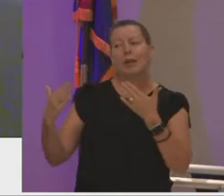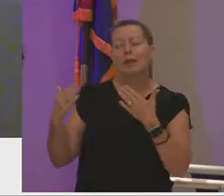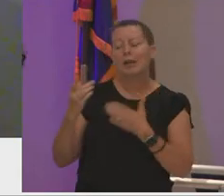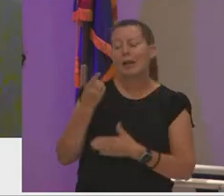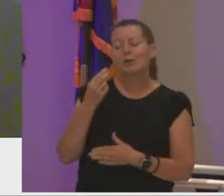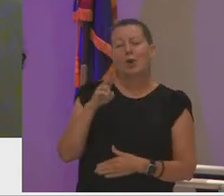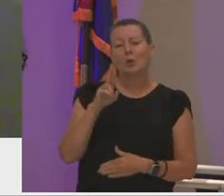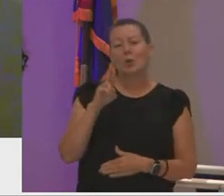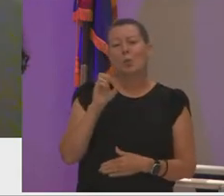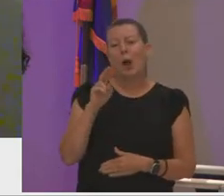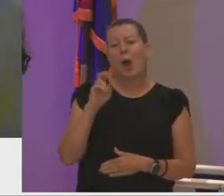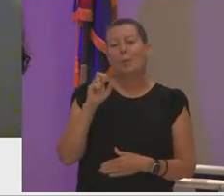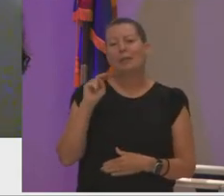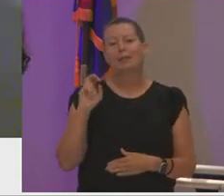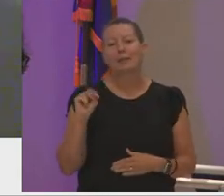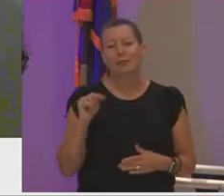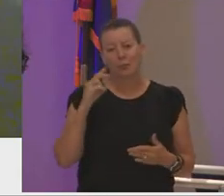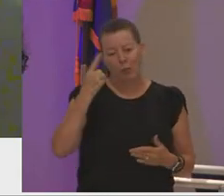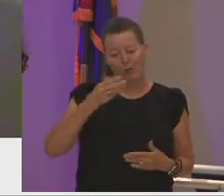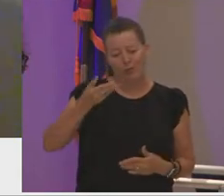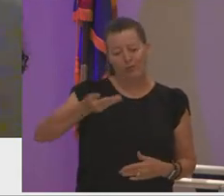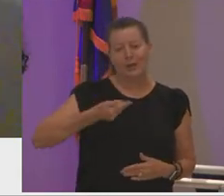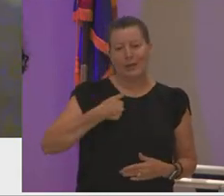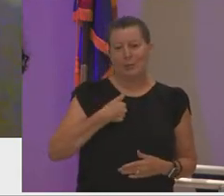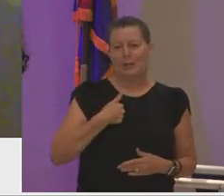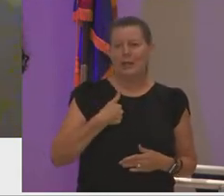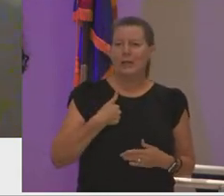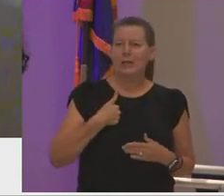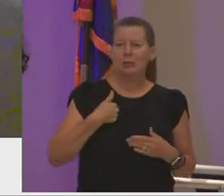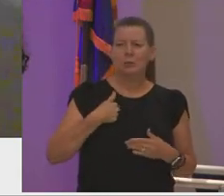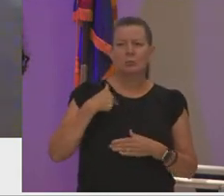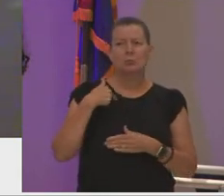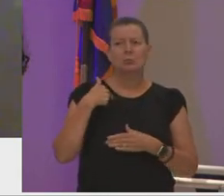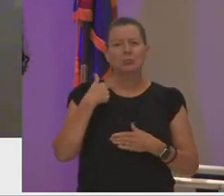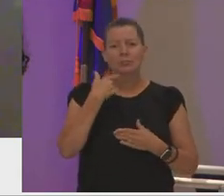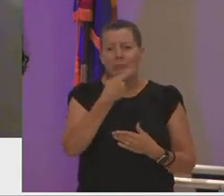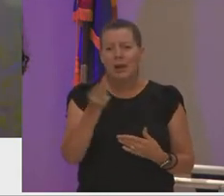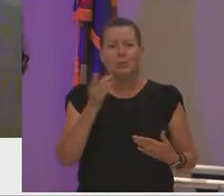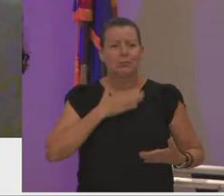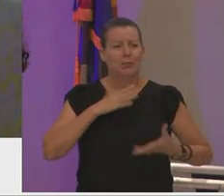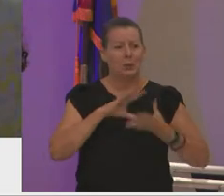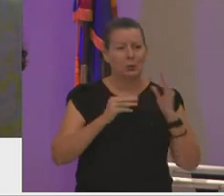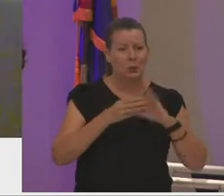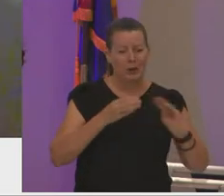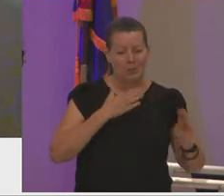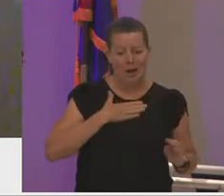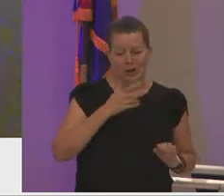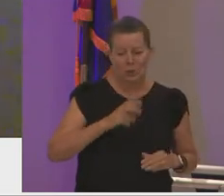for inviting me to share my story and a bit of my journey with mcc before she